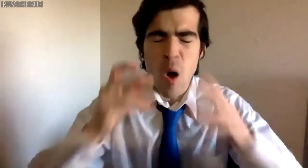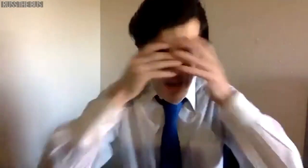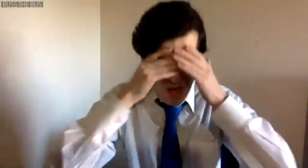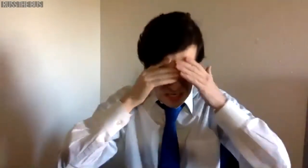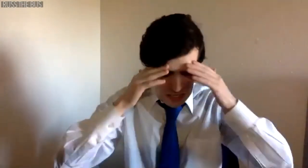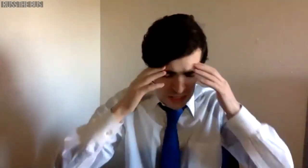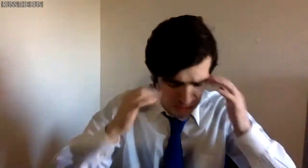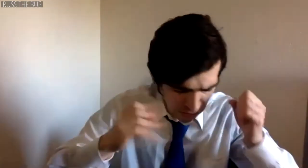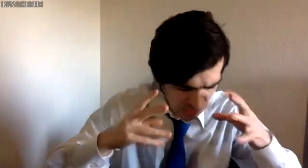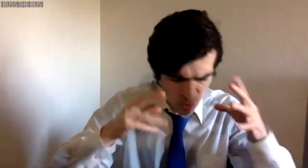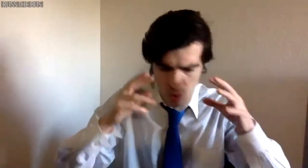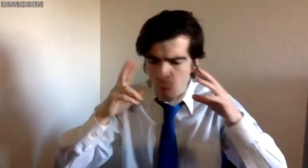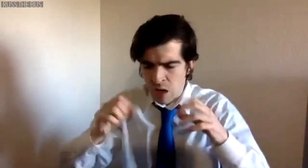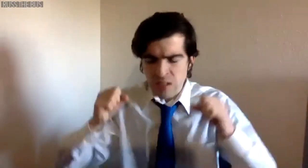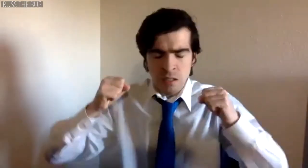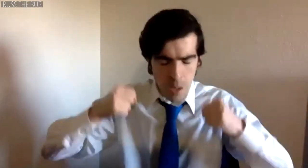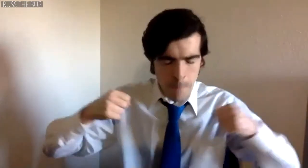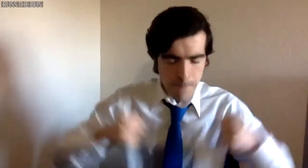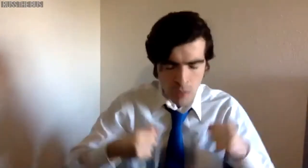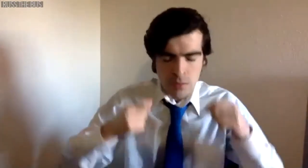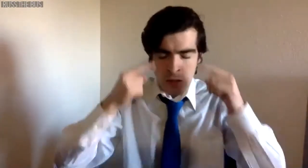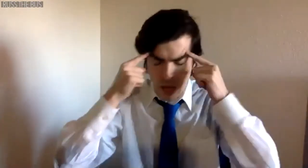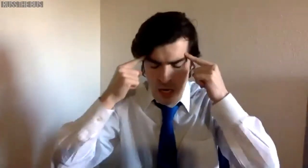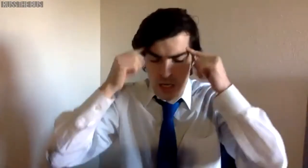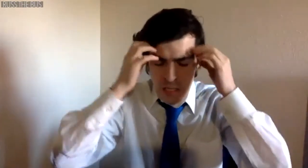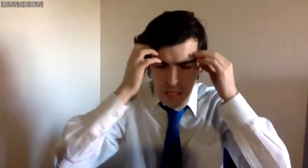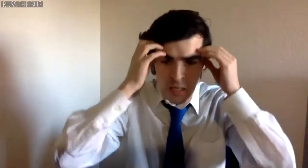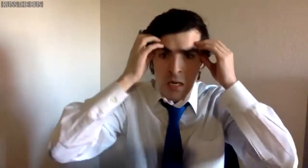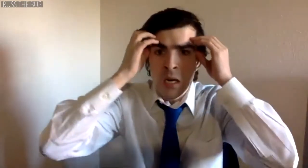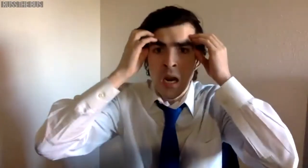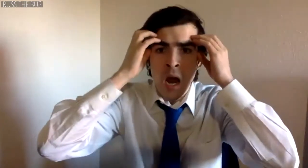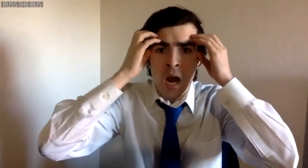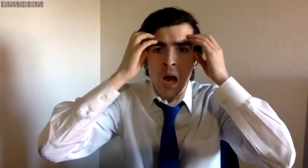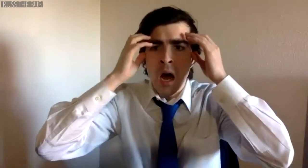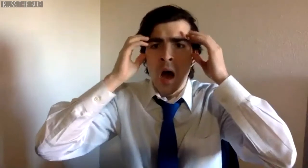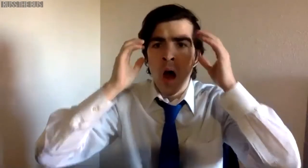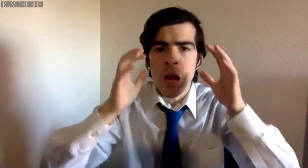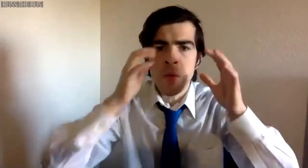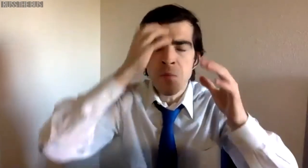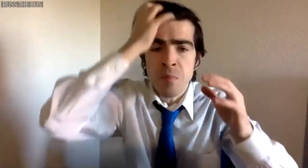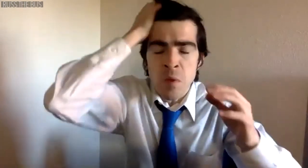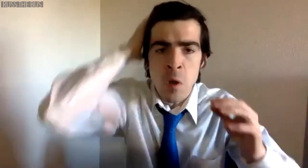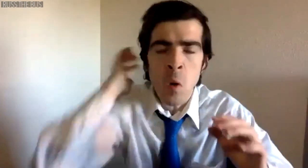OK, ok. Just think Russ the Bus.